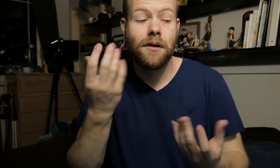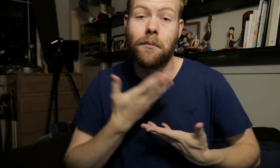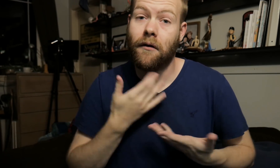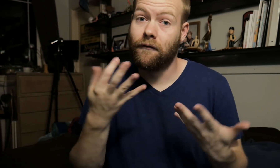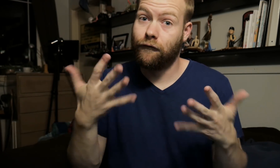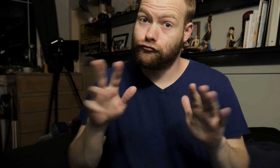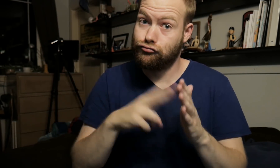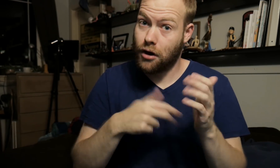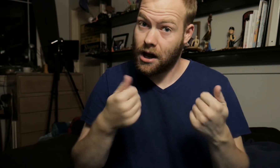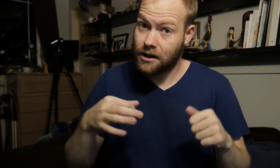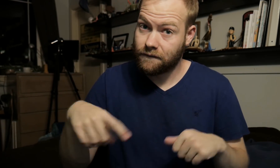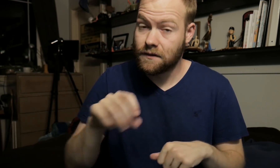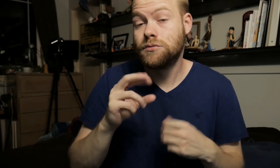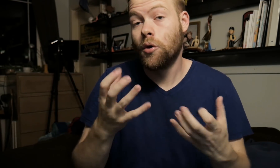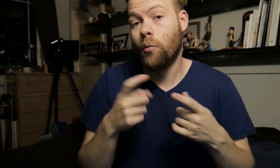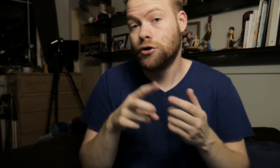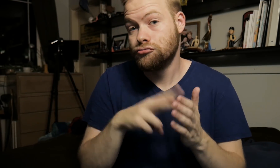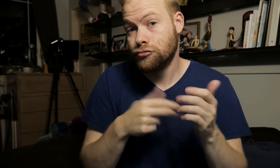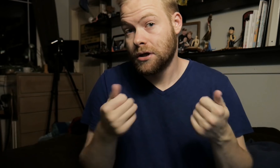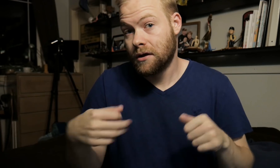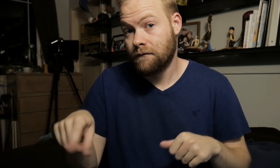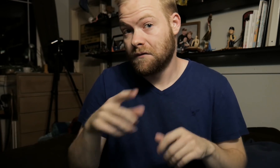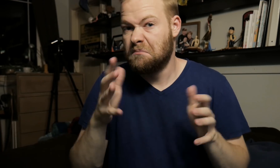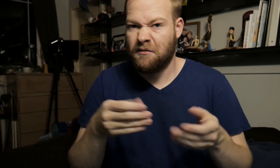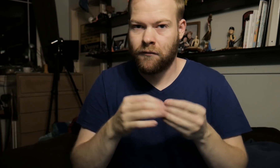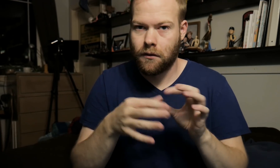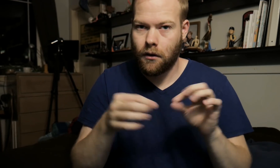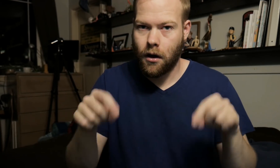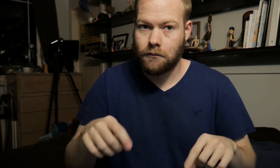Let me know if you've read any of these, or want to read any of them, leave it in the comments.